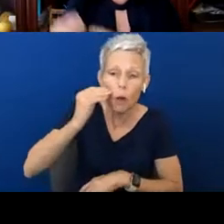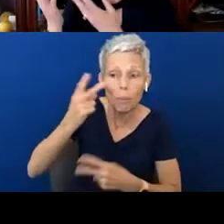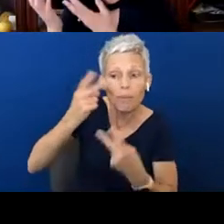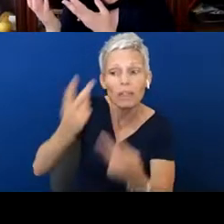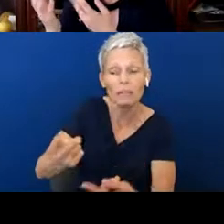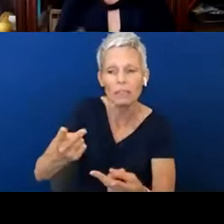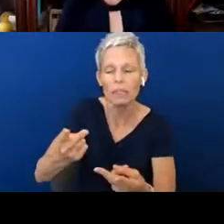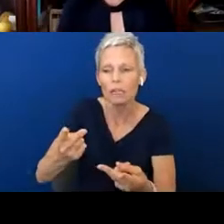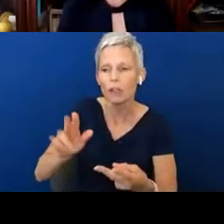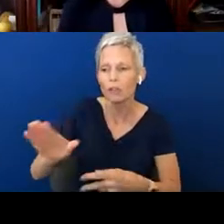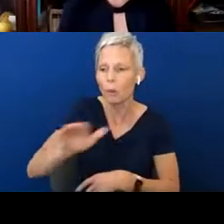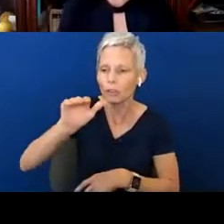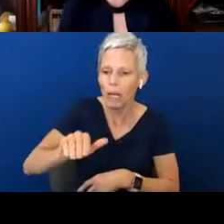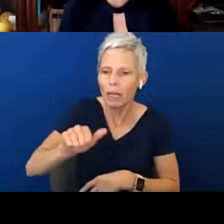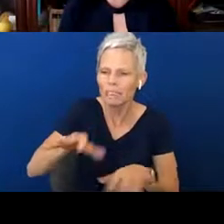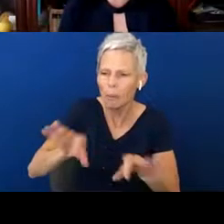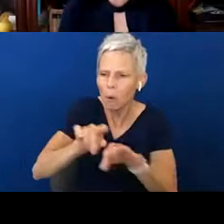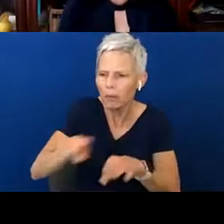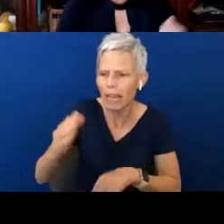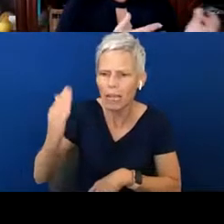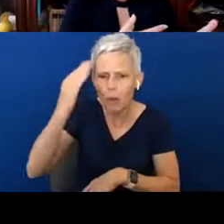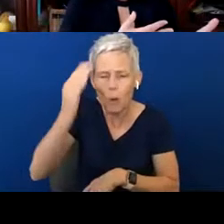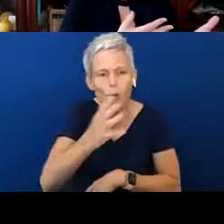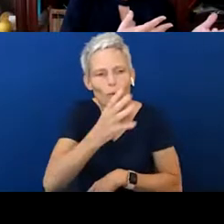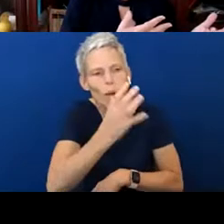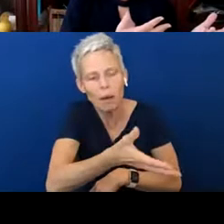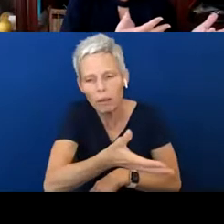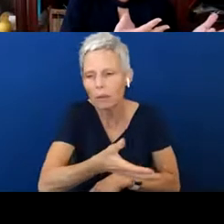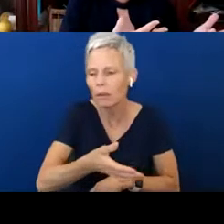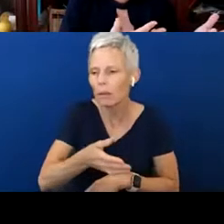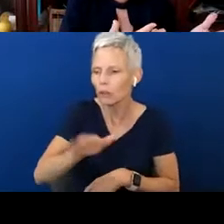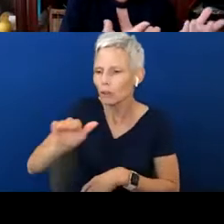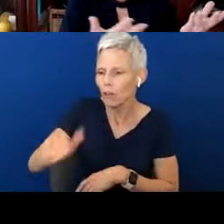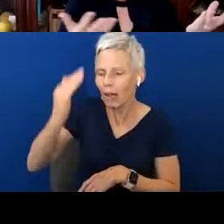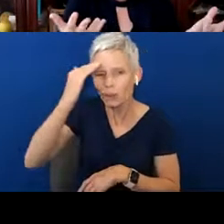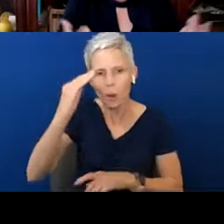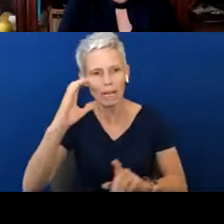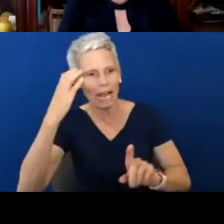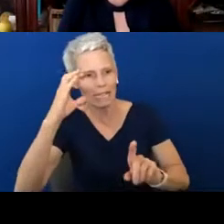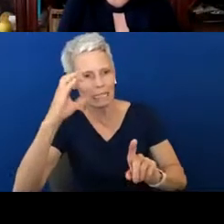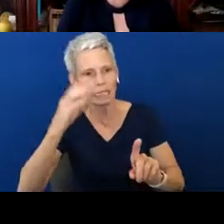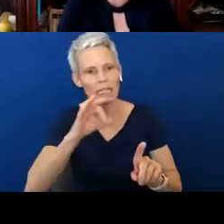Granny, we want our child to know a cousin if that's a member of the family that's important.